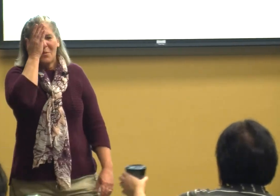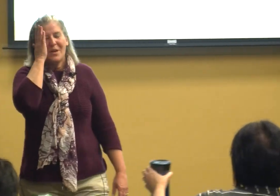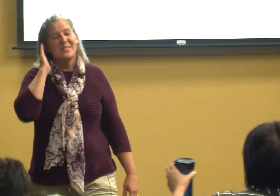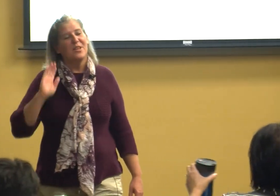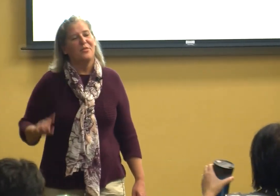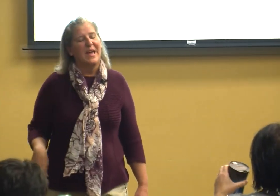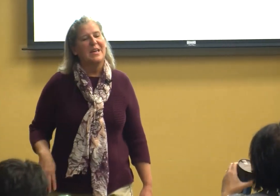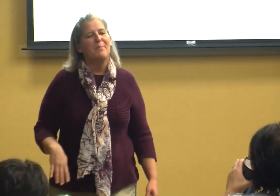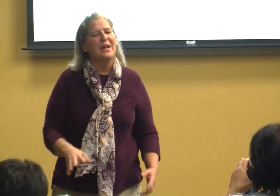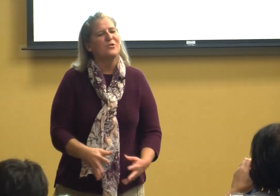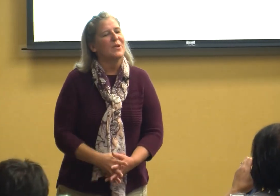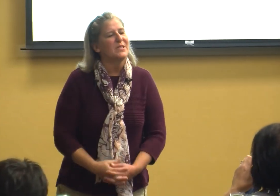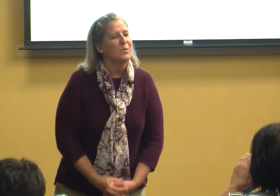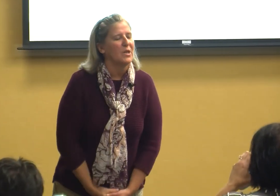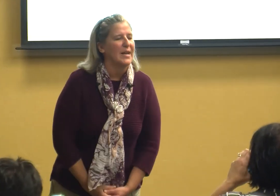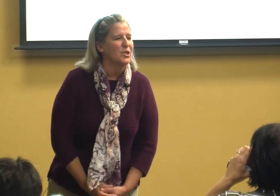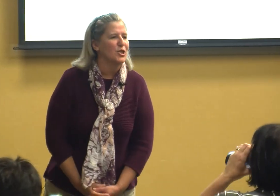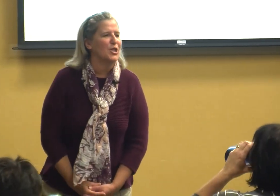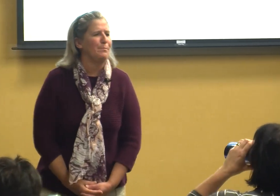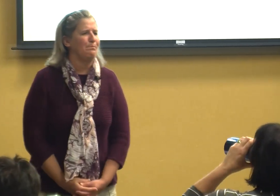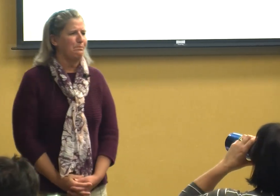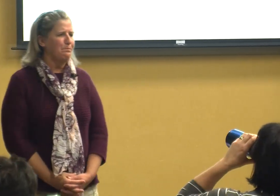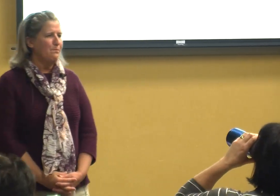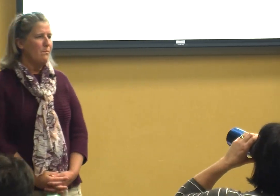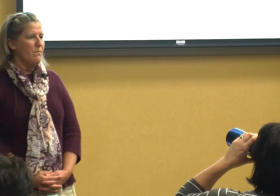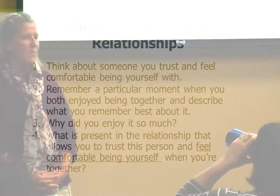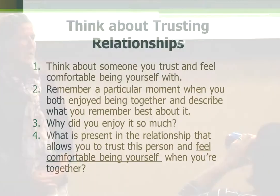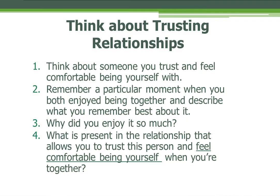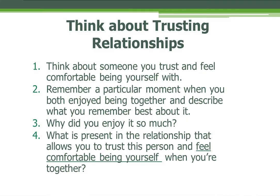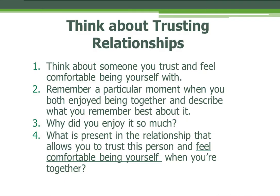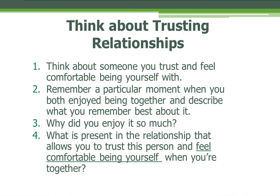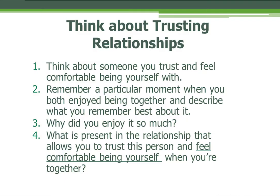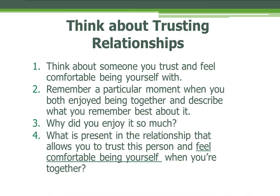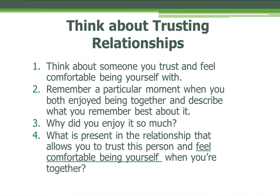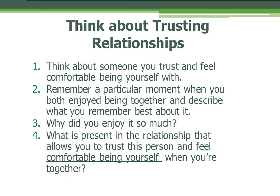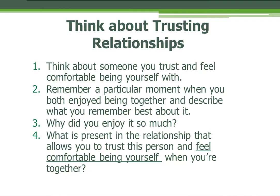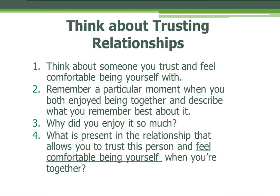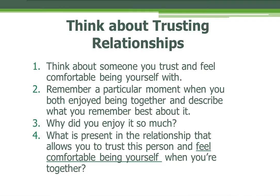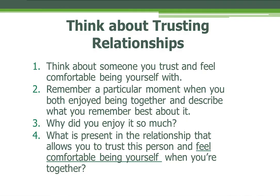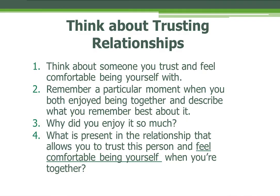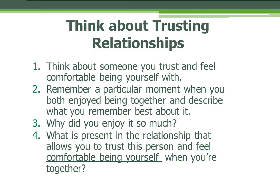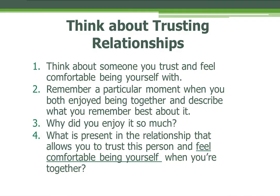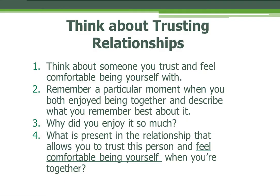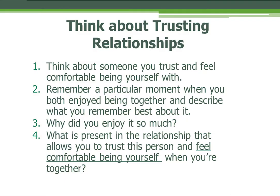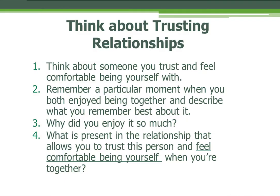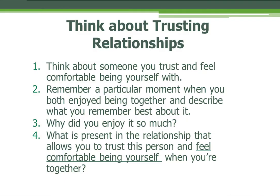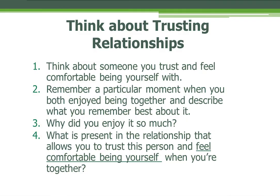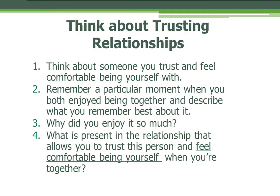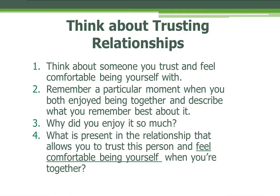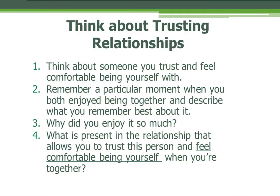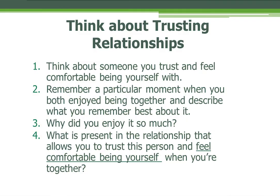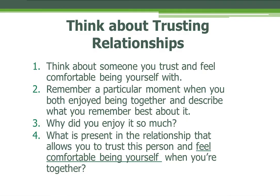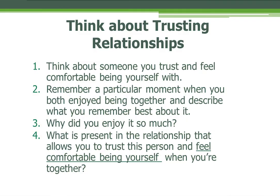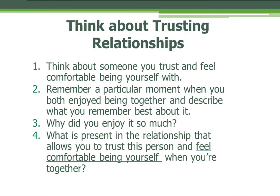want us to think about a trusting relationship just think about your own life and think about